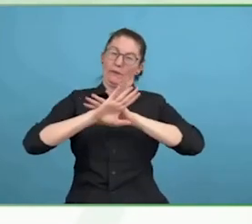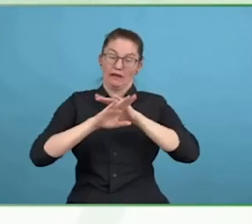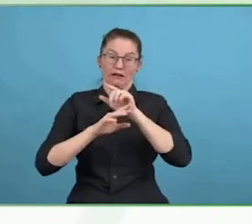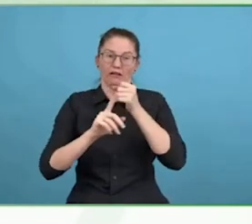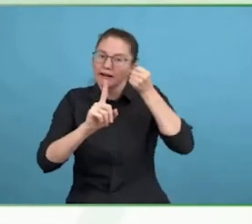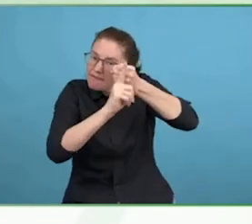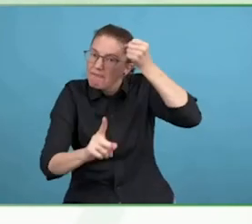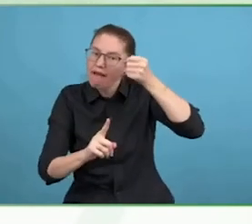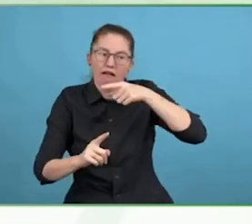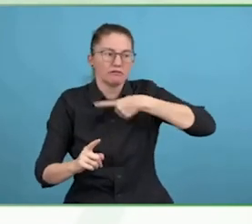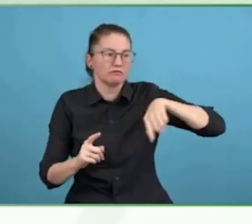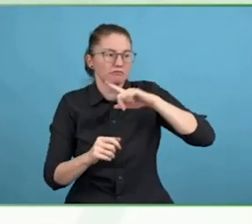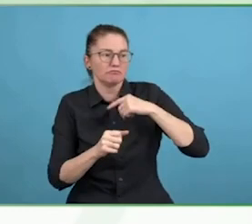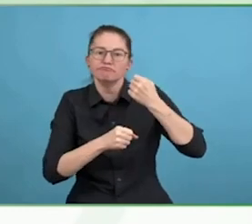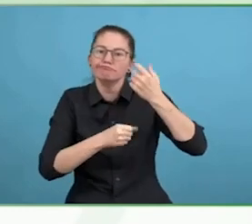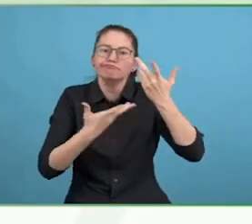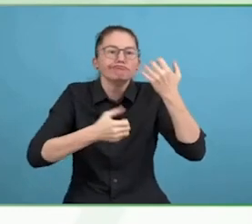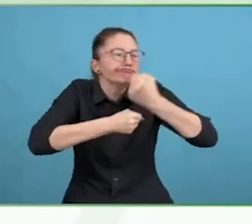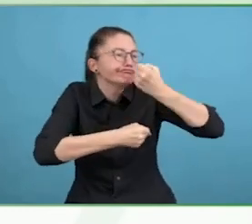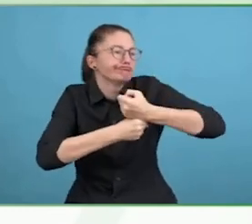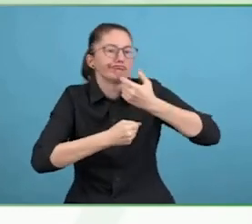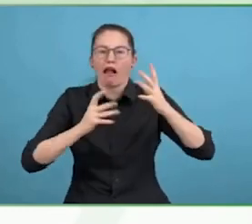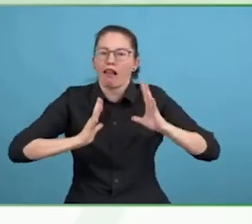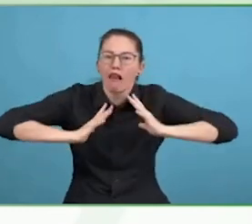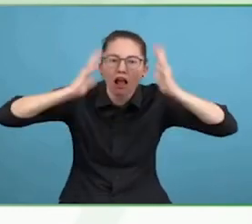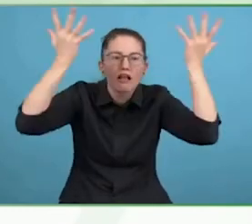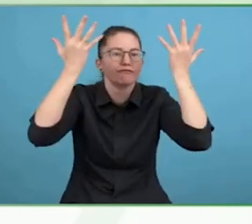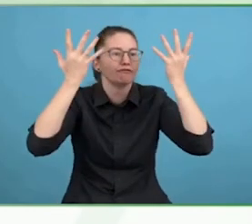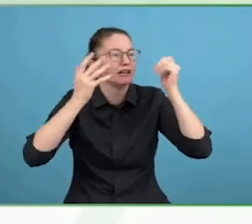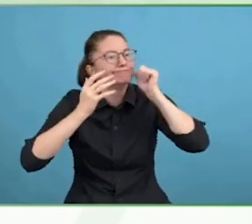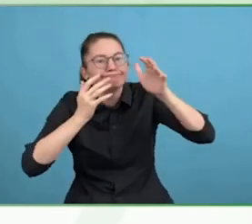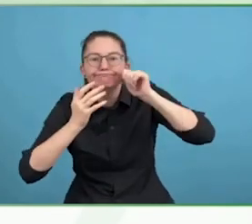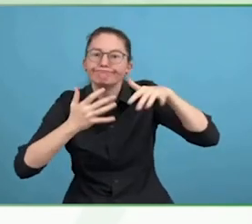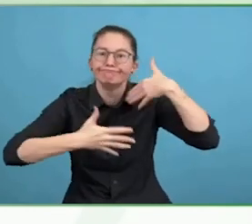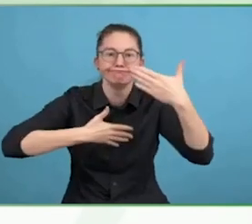They're distracted, they're doing other things and they might leave their cameras off.